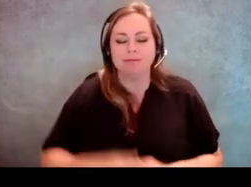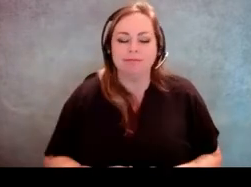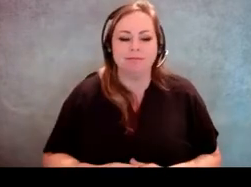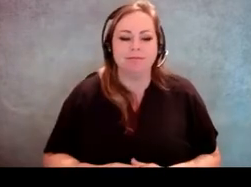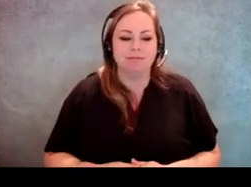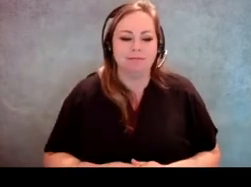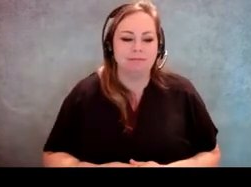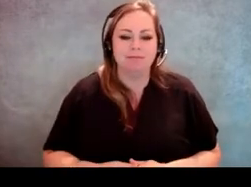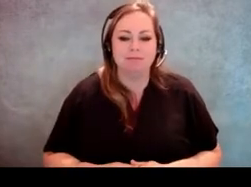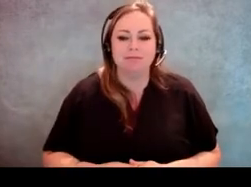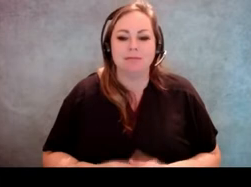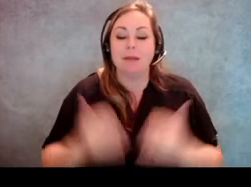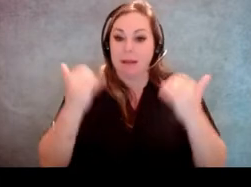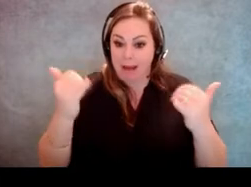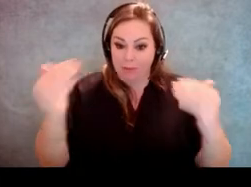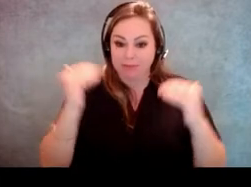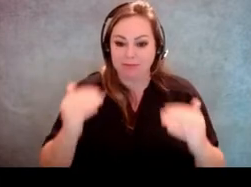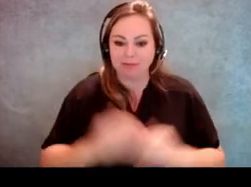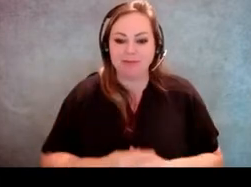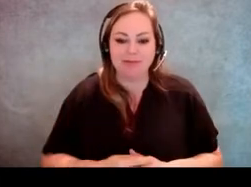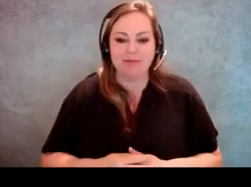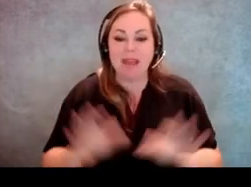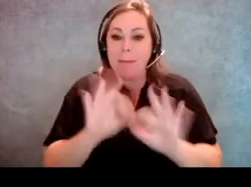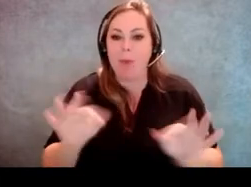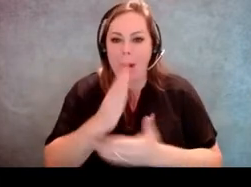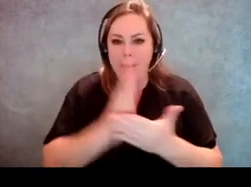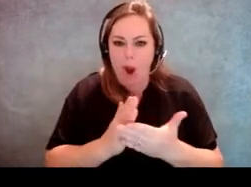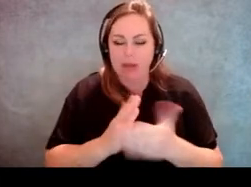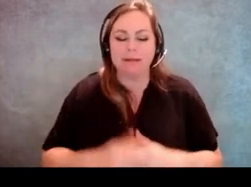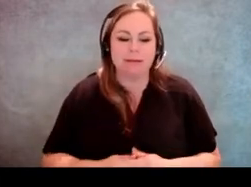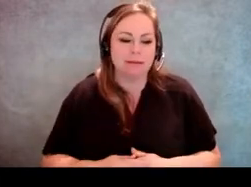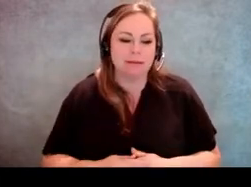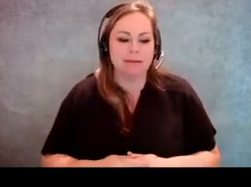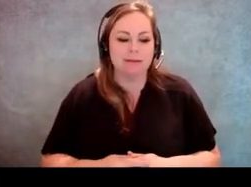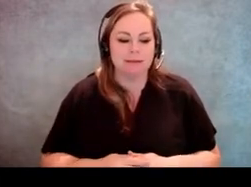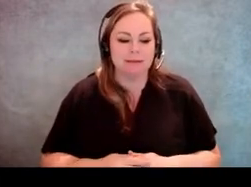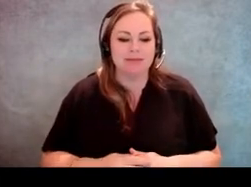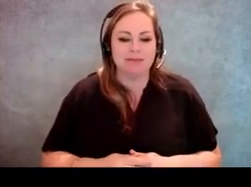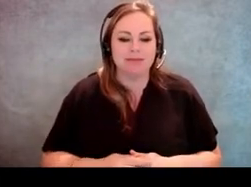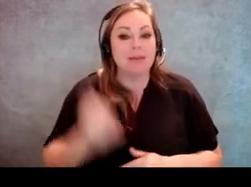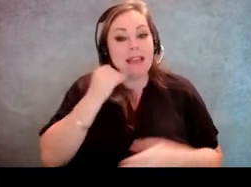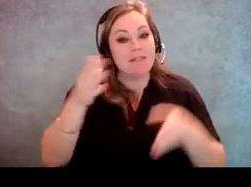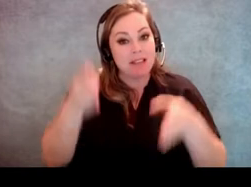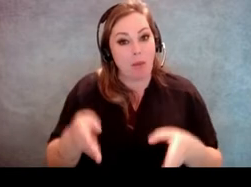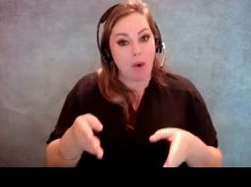[Molly Broadway] This comes to an important part of knowing that if someone has an assistant